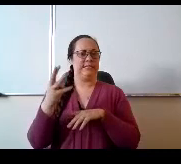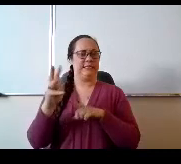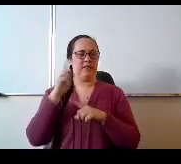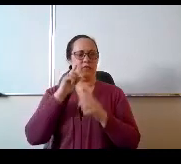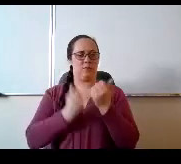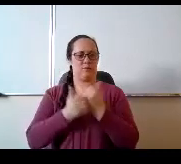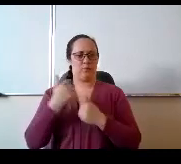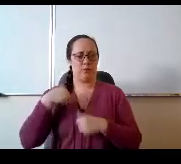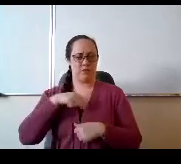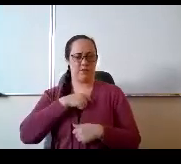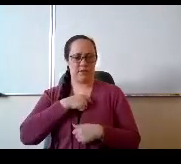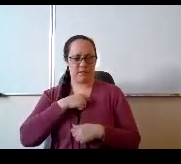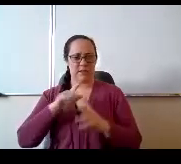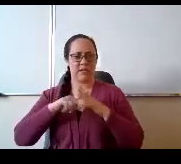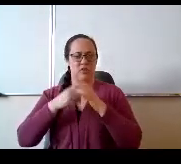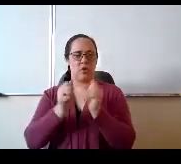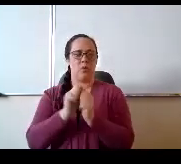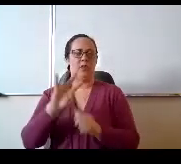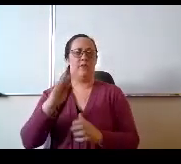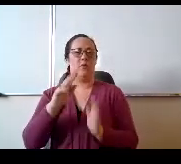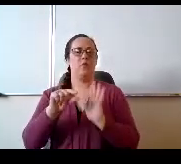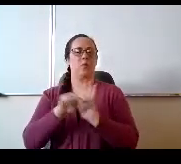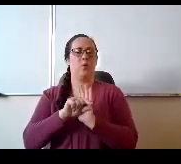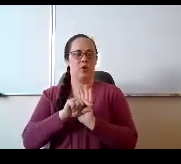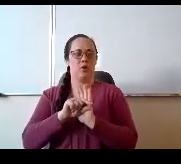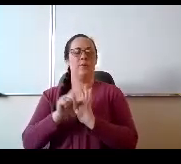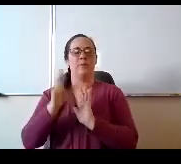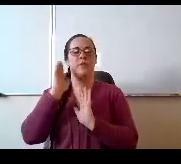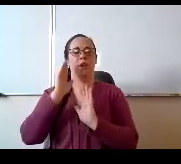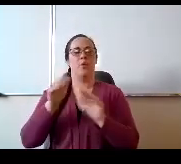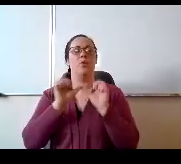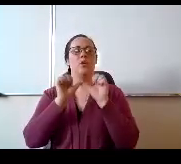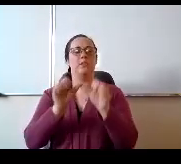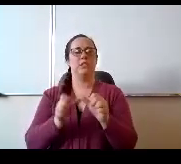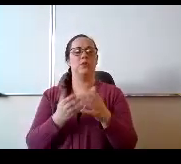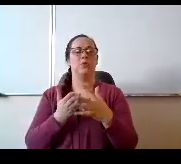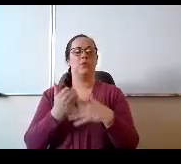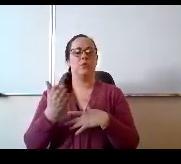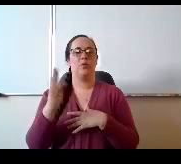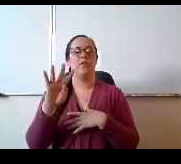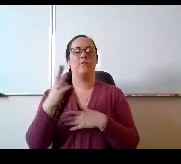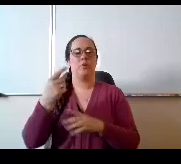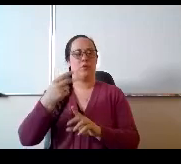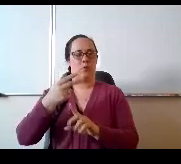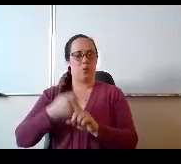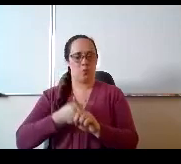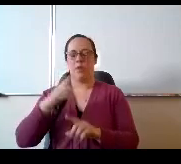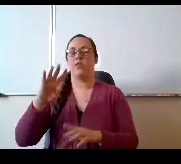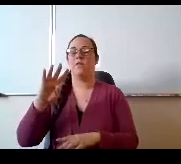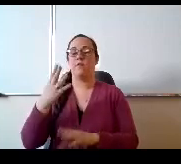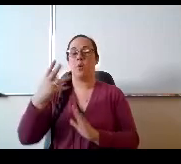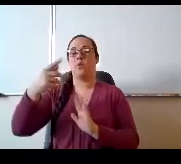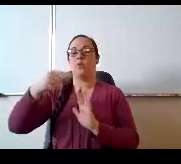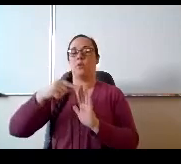start of the fourth quarter and we're going to do it through the fourth quarter. There are a little bit differences.